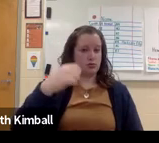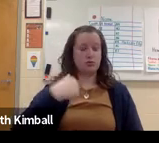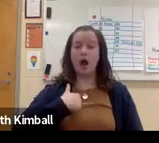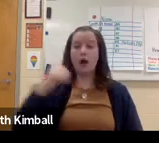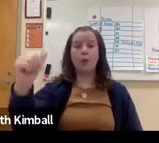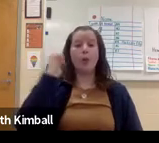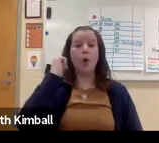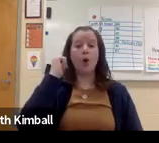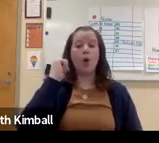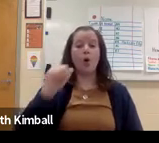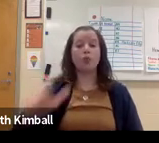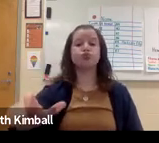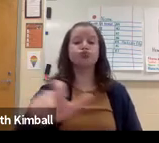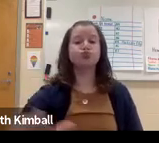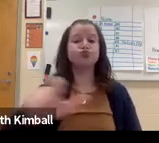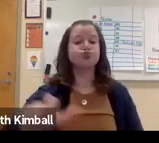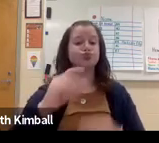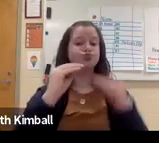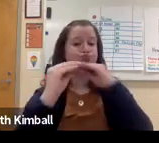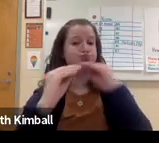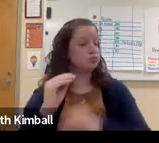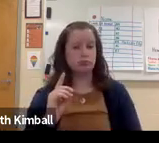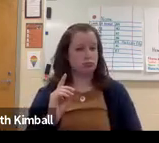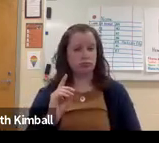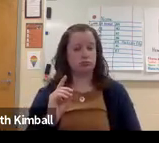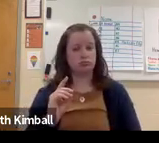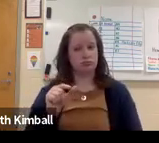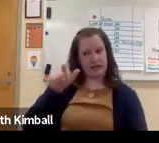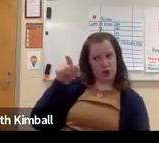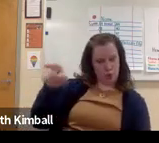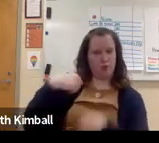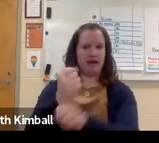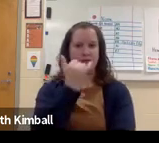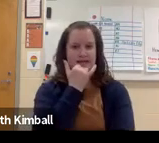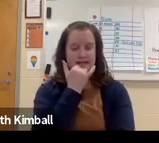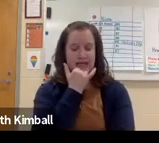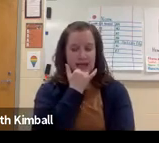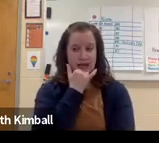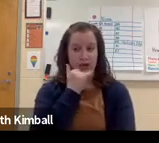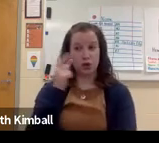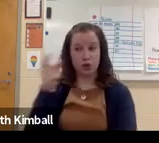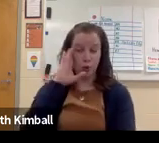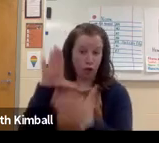I never touch their code. I never use their device.